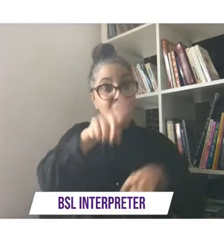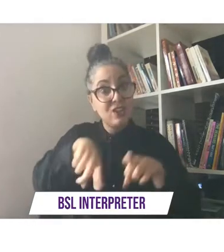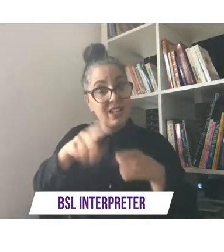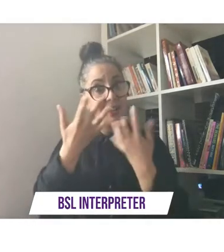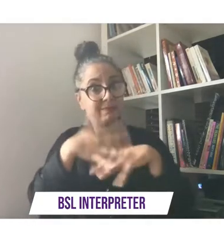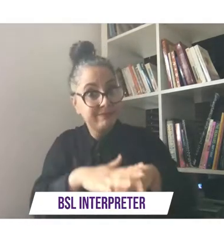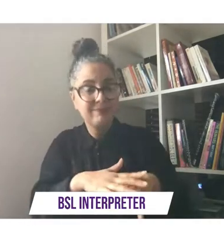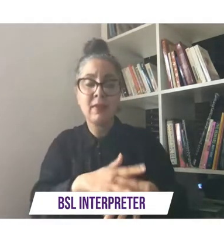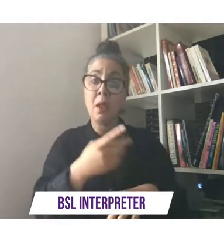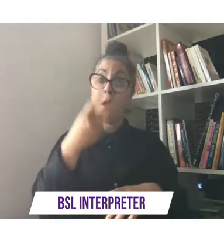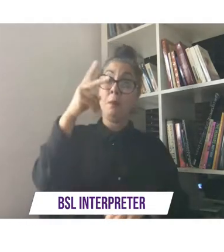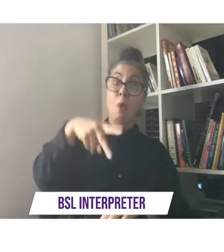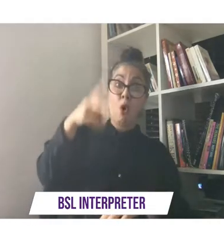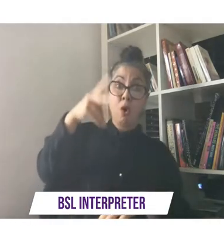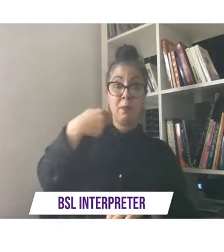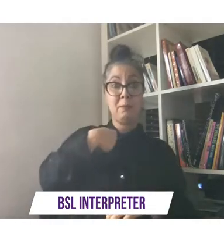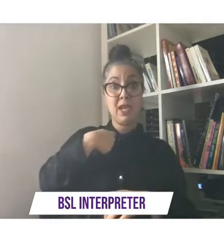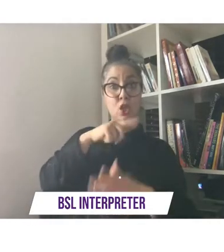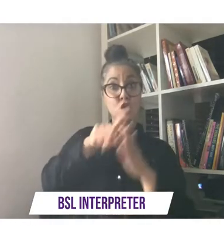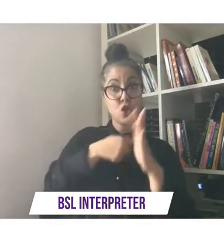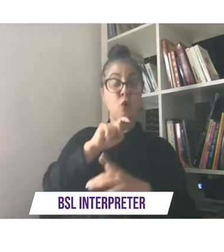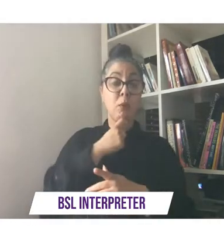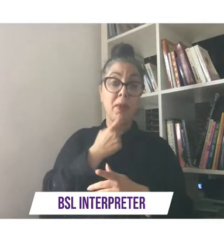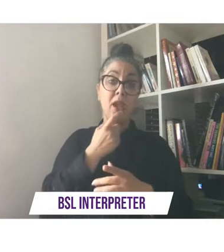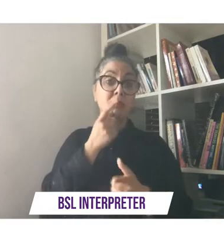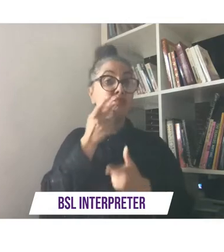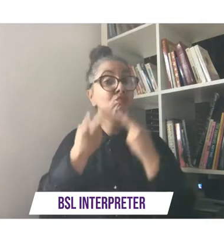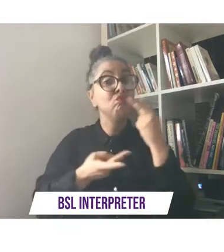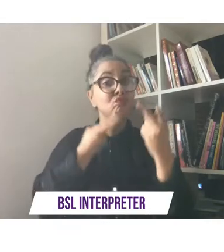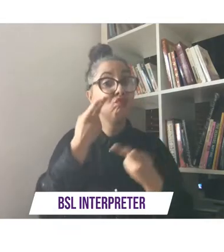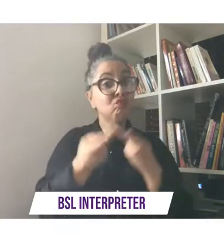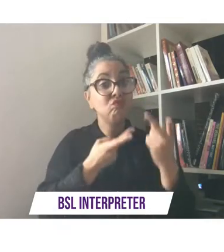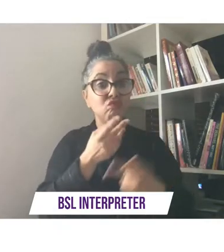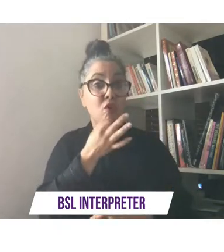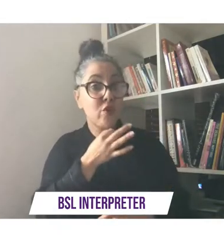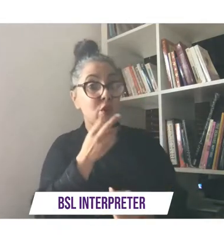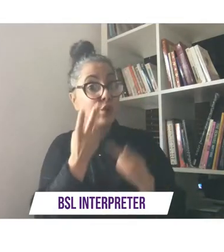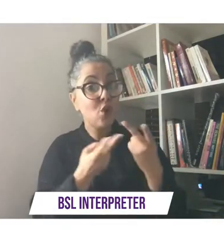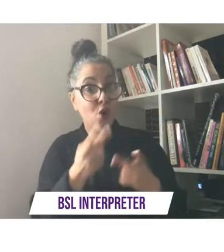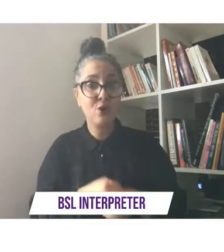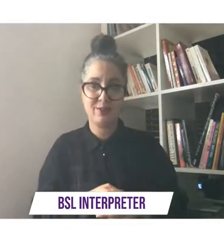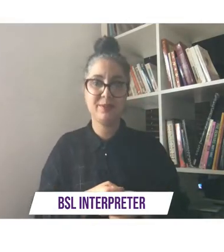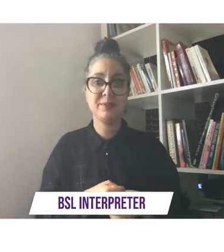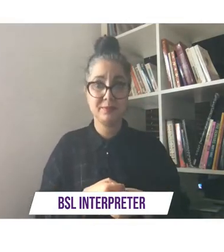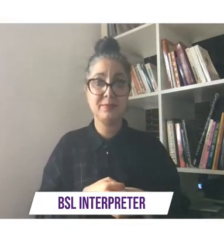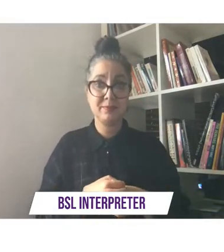a couple of a few songs for you guys today and um all uh they will all be interpreted except